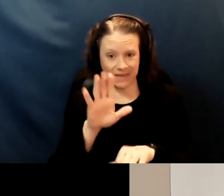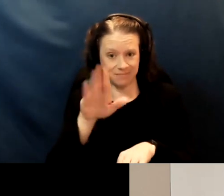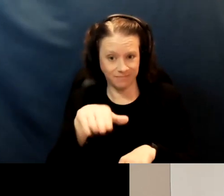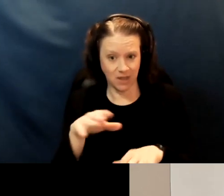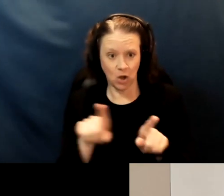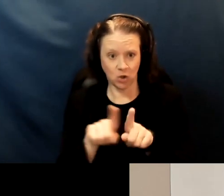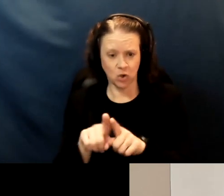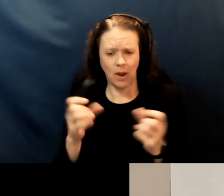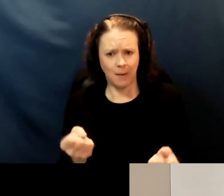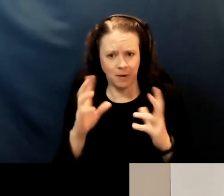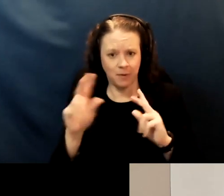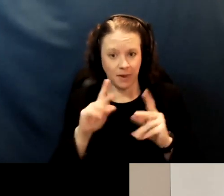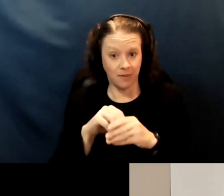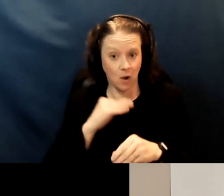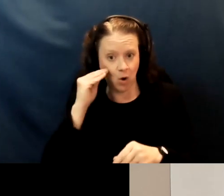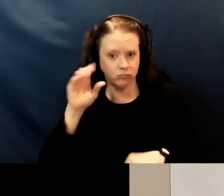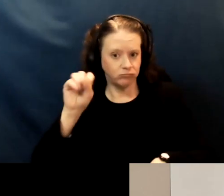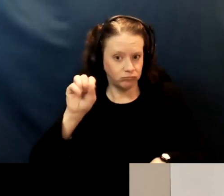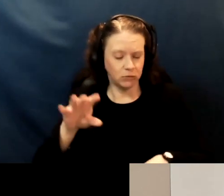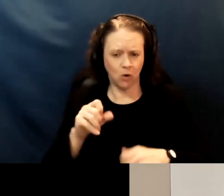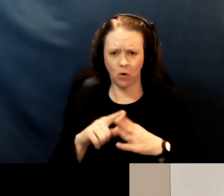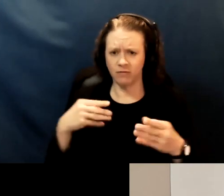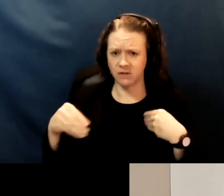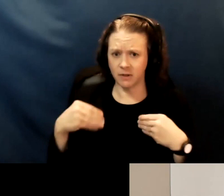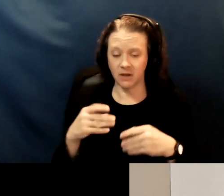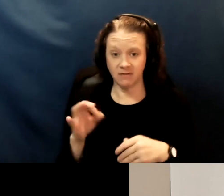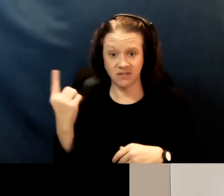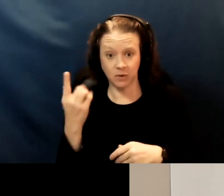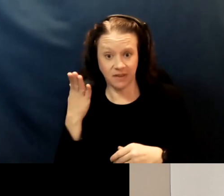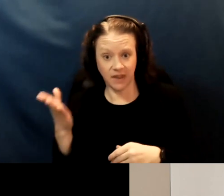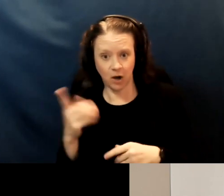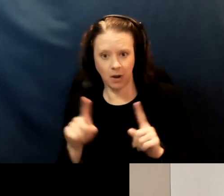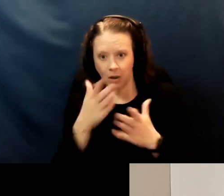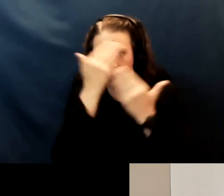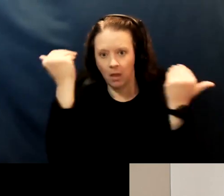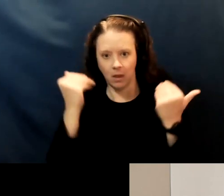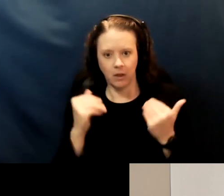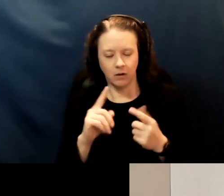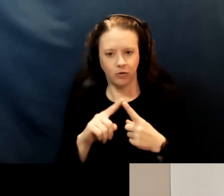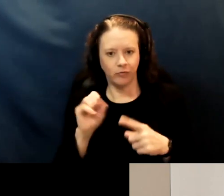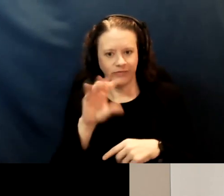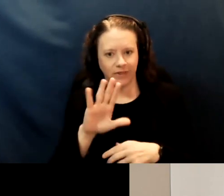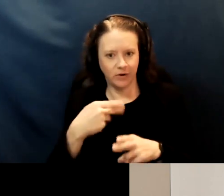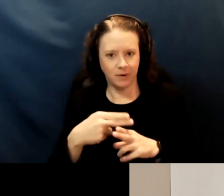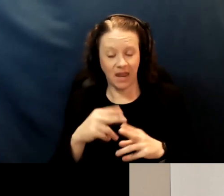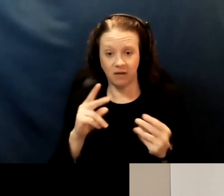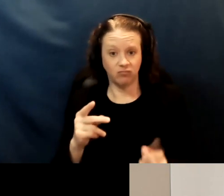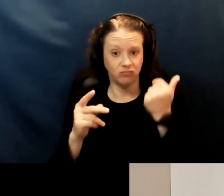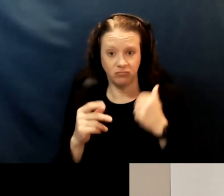Or is there flexibility if somebody is there but they didn't remember to make... Can they be spontaneous in who they vaccinated in the home,